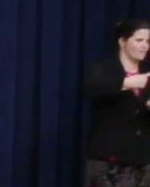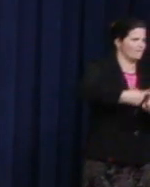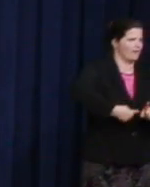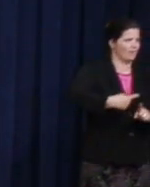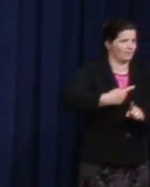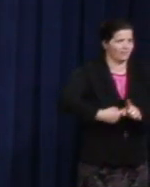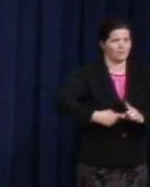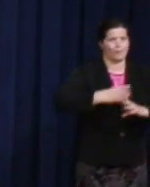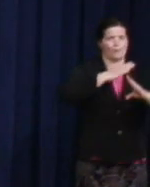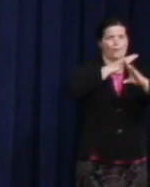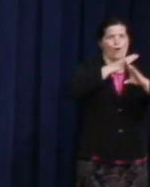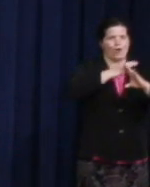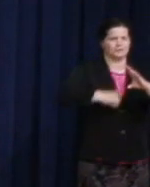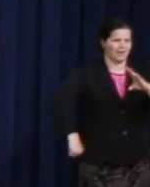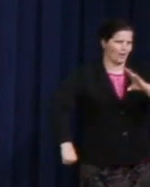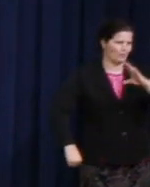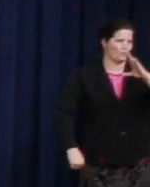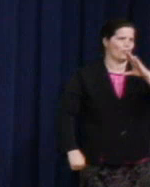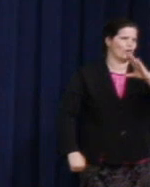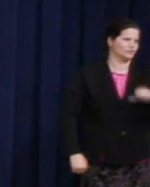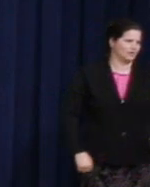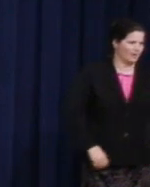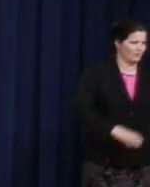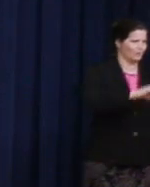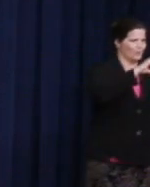wall came tumbling down. So, thank you Harvey Milk.